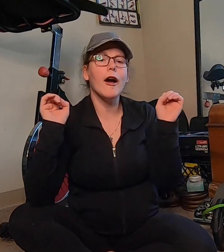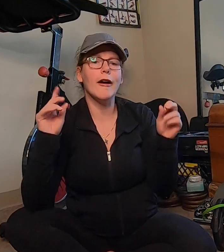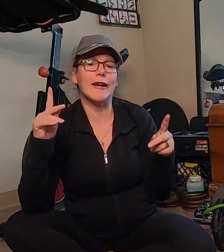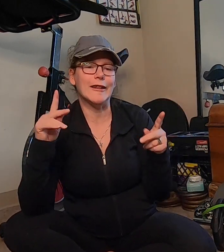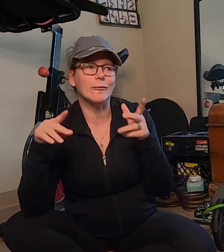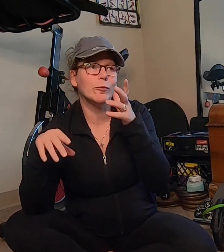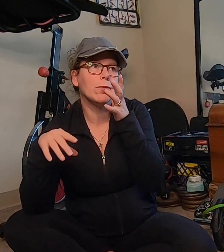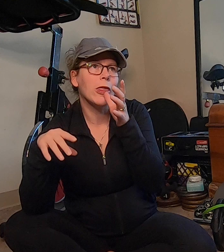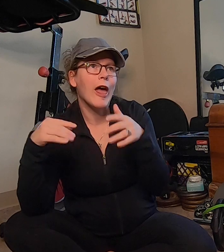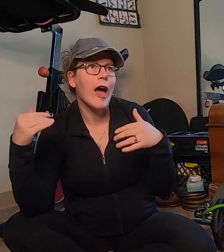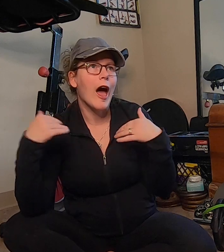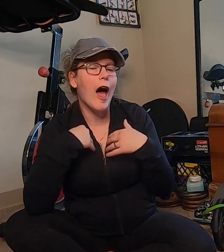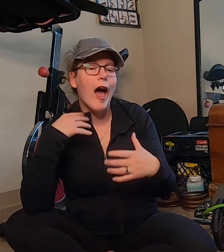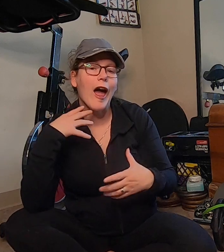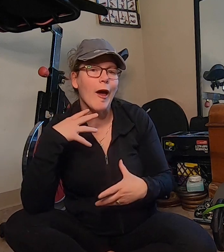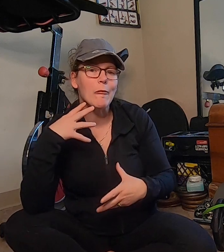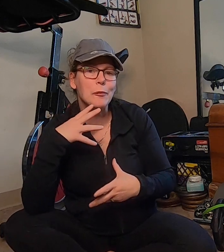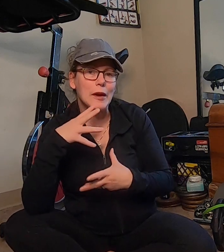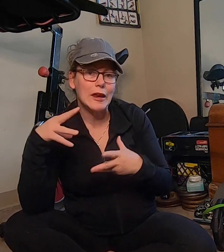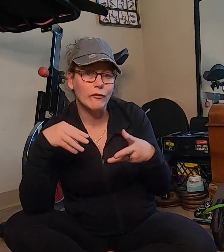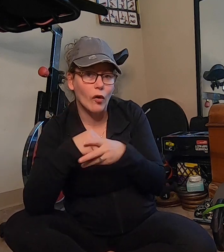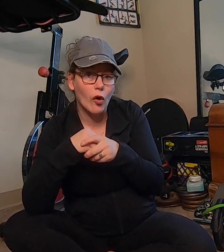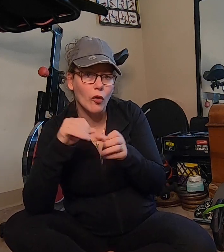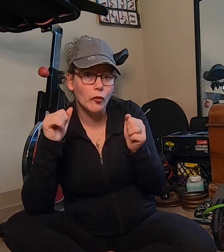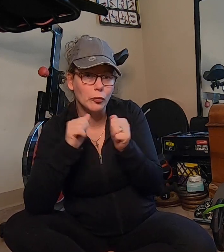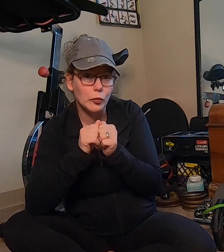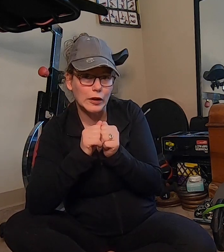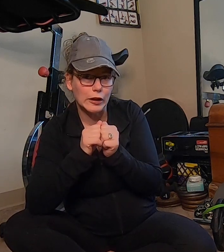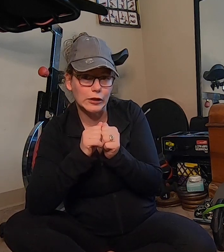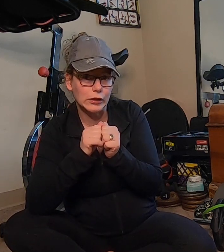all right I've been involved with